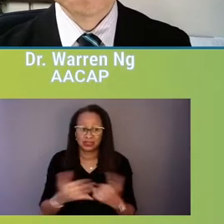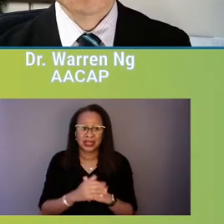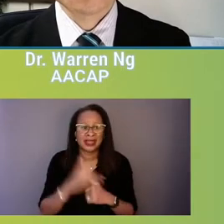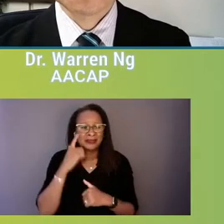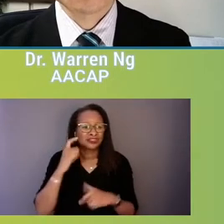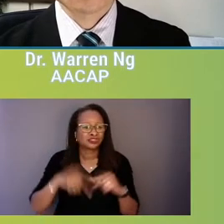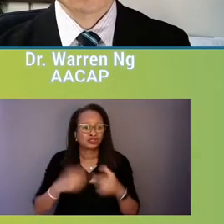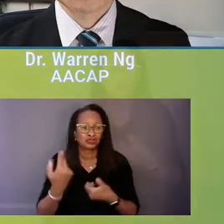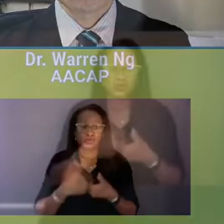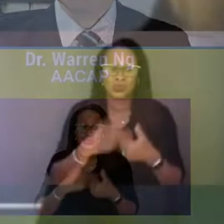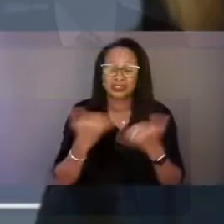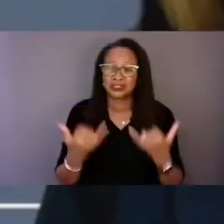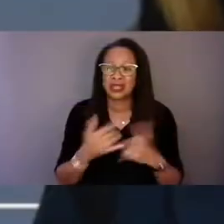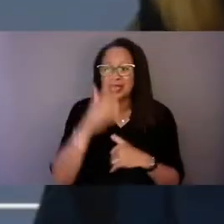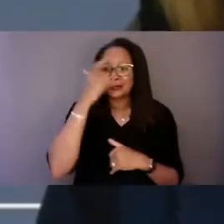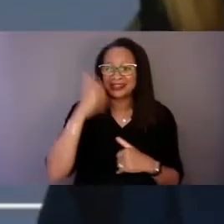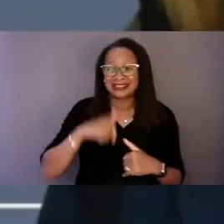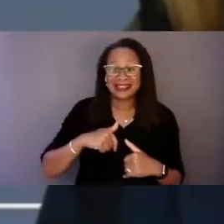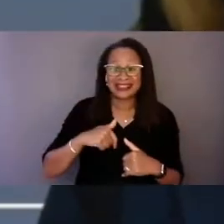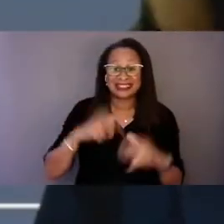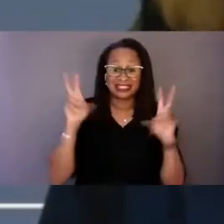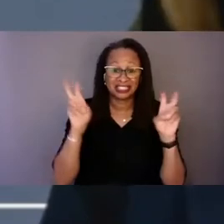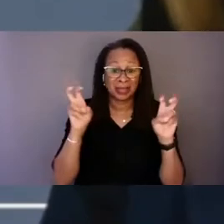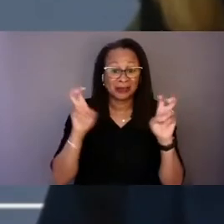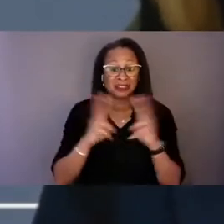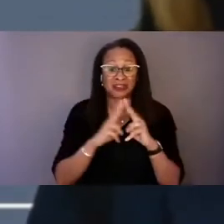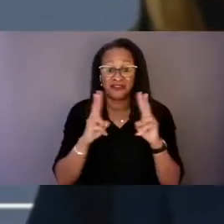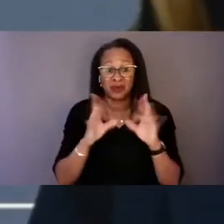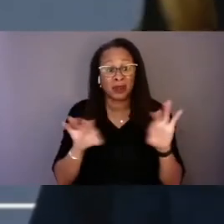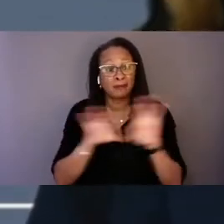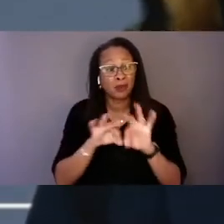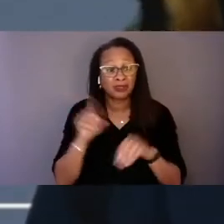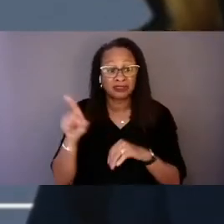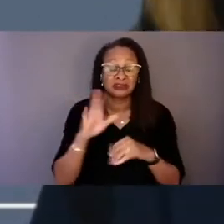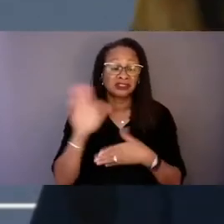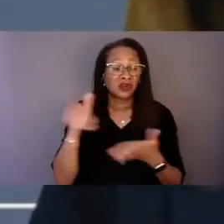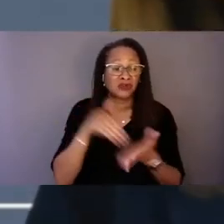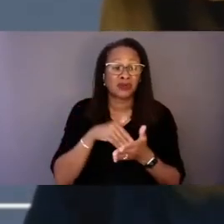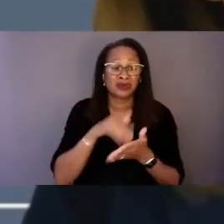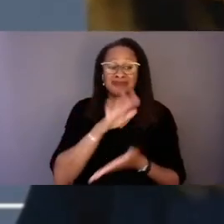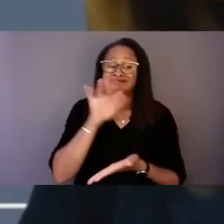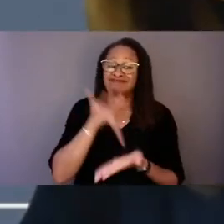because this is really something that's so very core and central to her work,